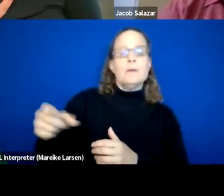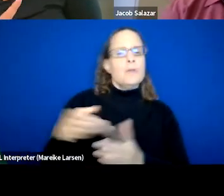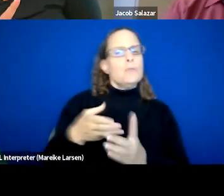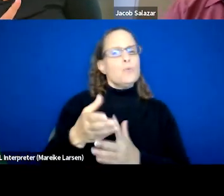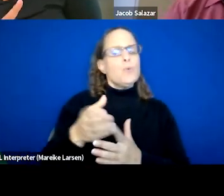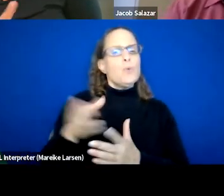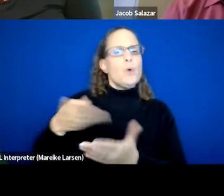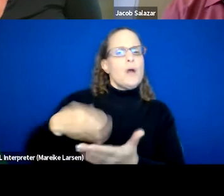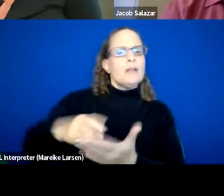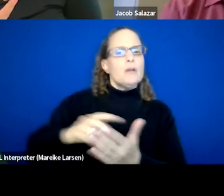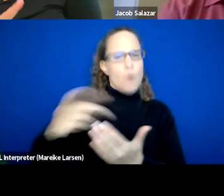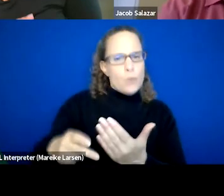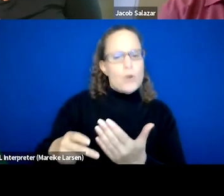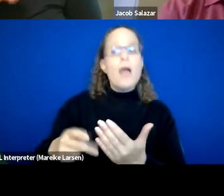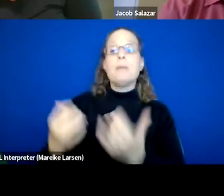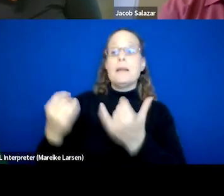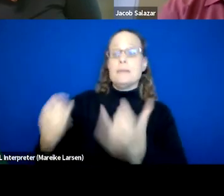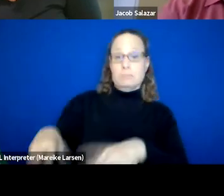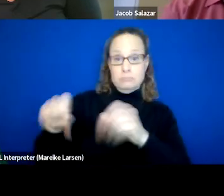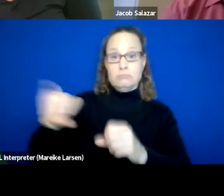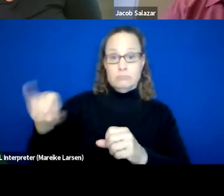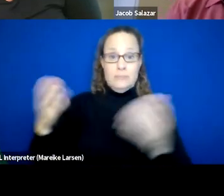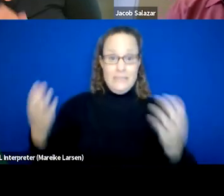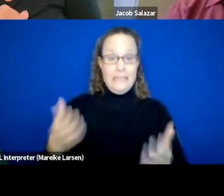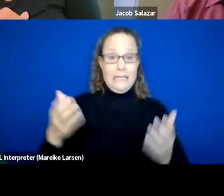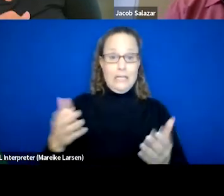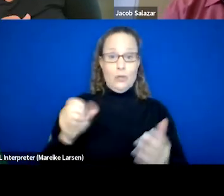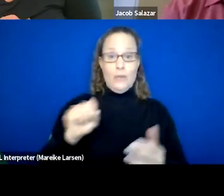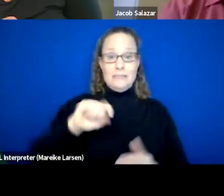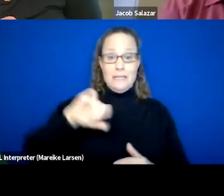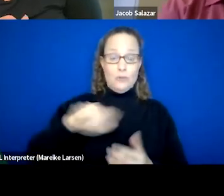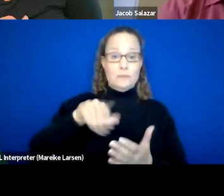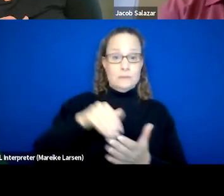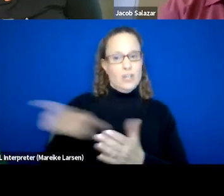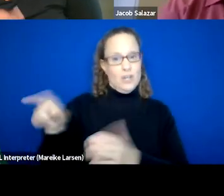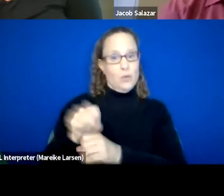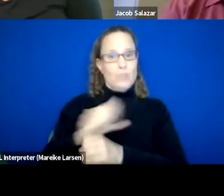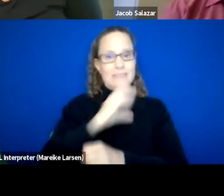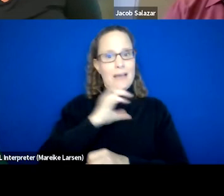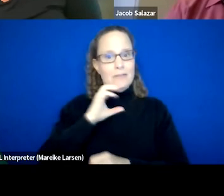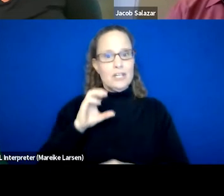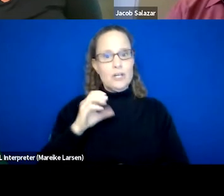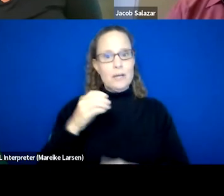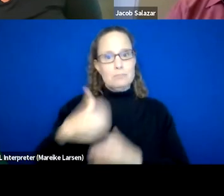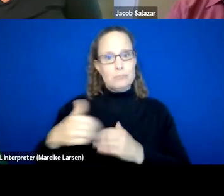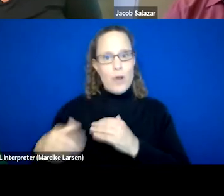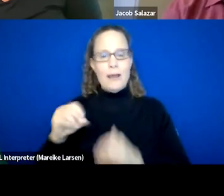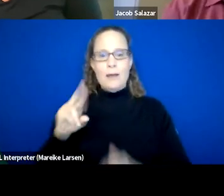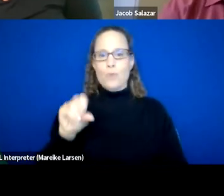has then been employed here at St. Joseph's Center. So now he works at Bread and Roses and he was really excited to share doing new hire training